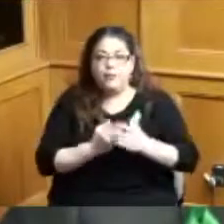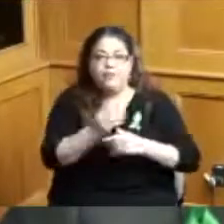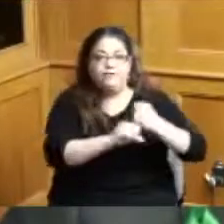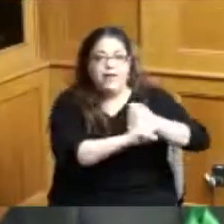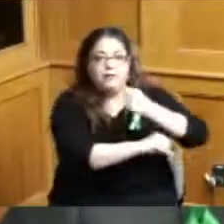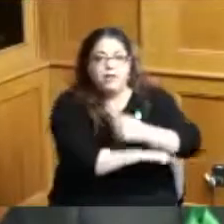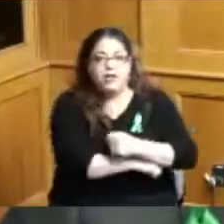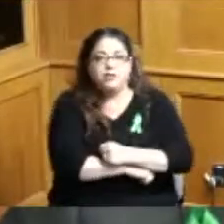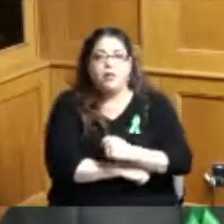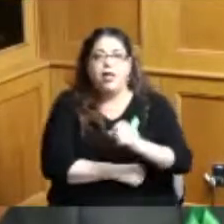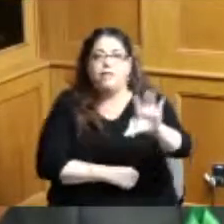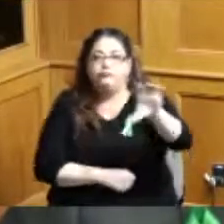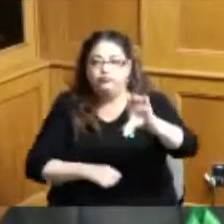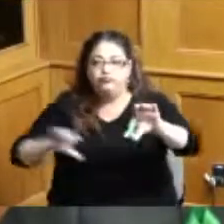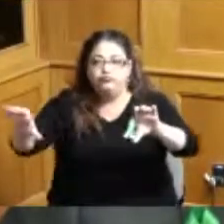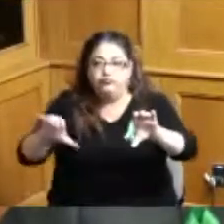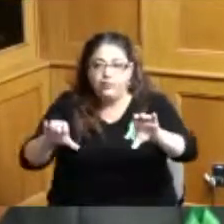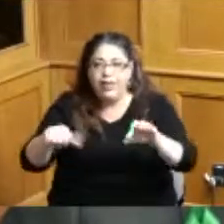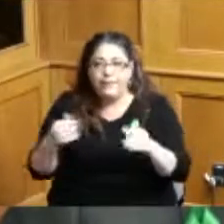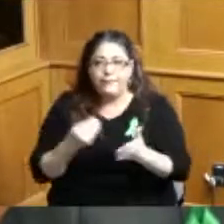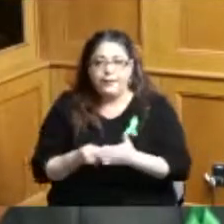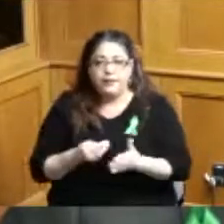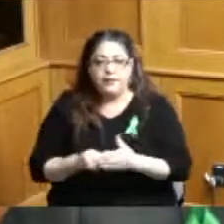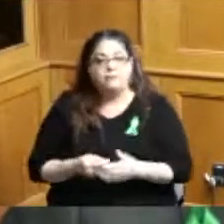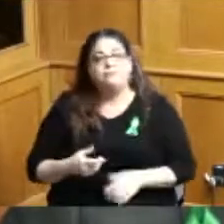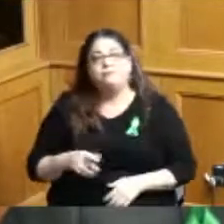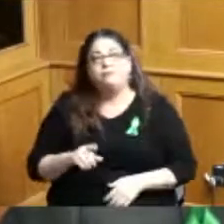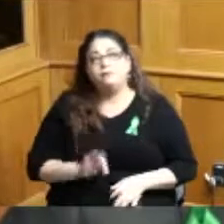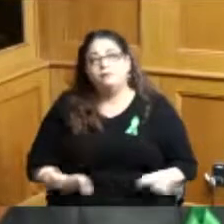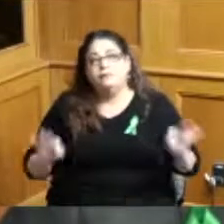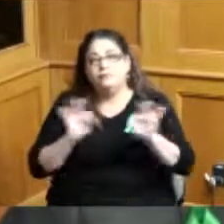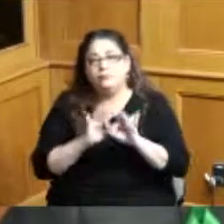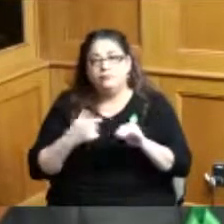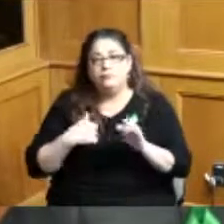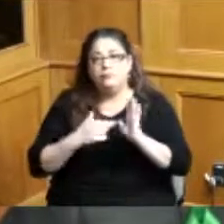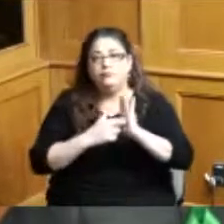the importance of the timing here is that we are represented at the state level foundation